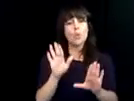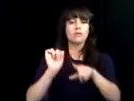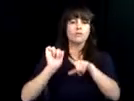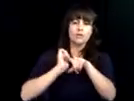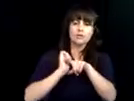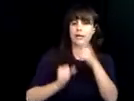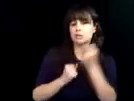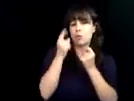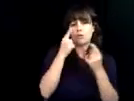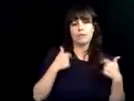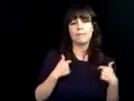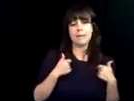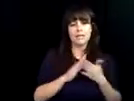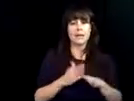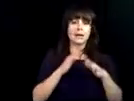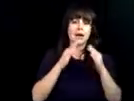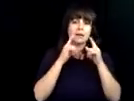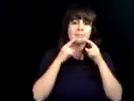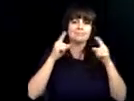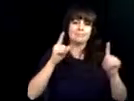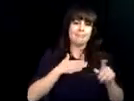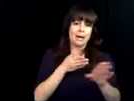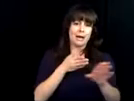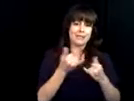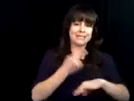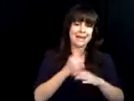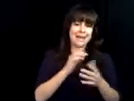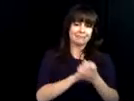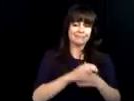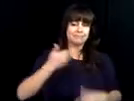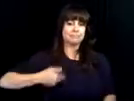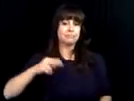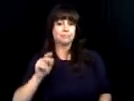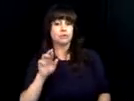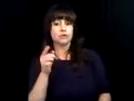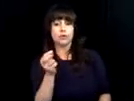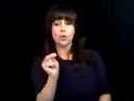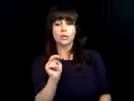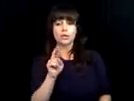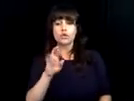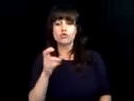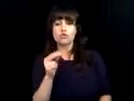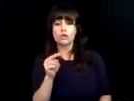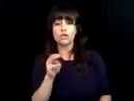rro, dbvi, congratulations on your 100th anniversary, thank you for the